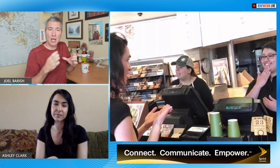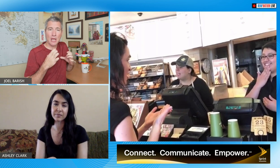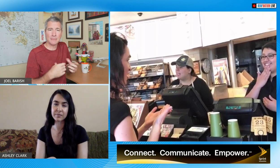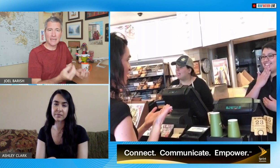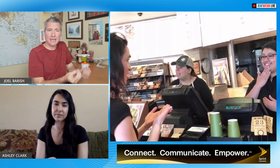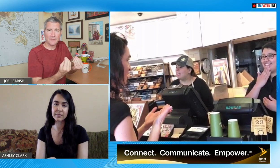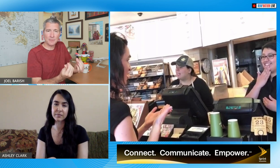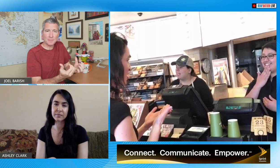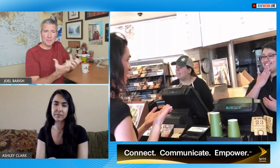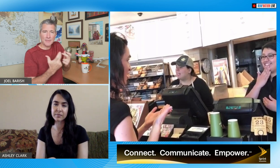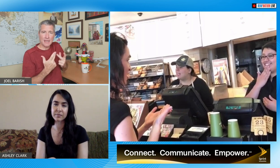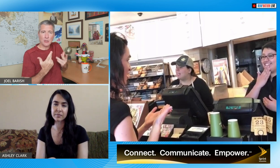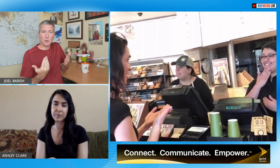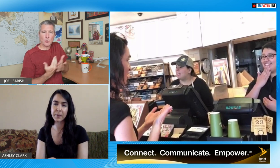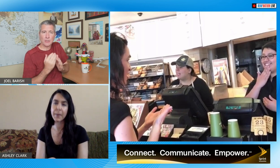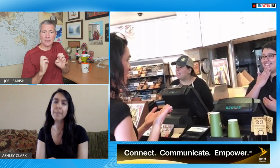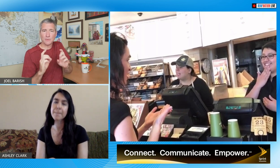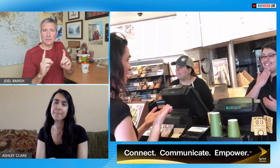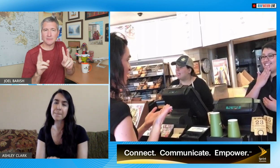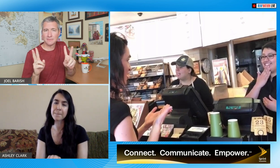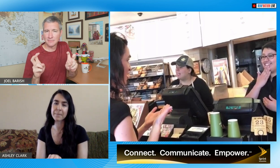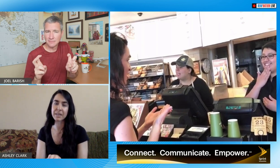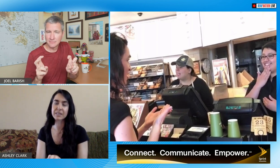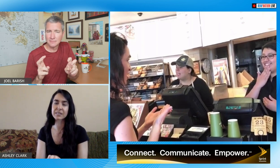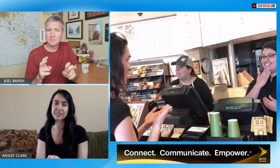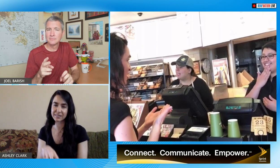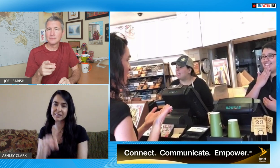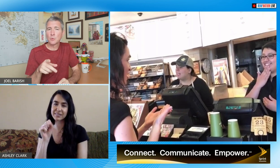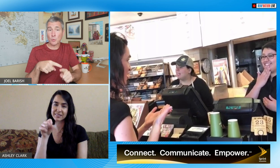customer's always right but you know the customers giving me back something as